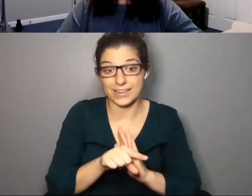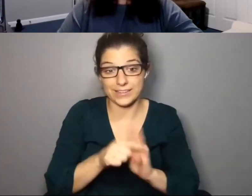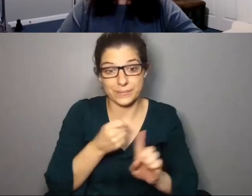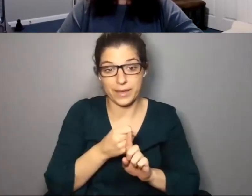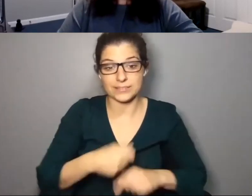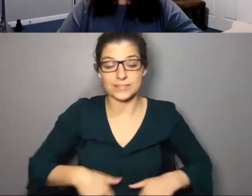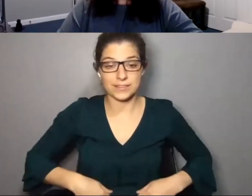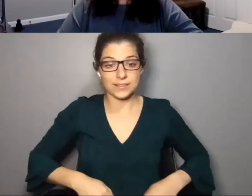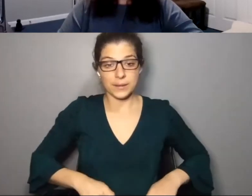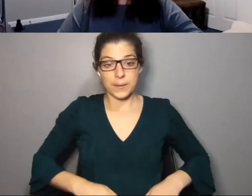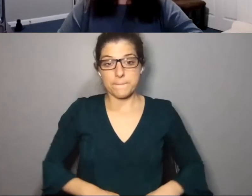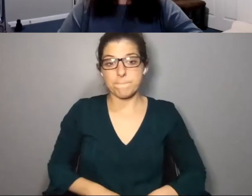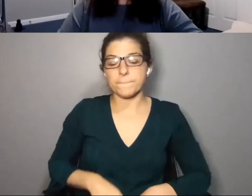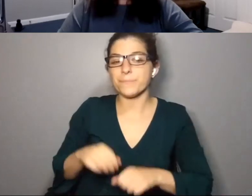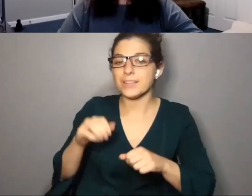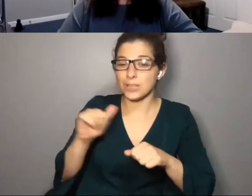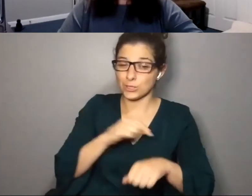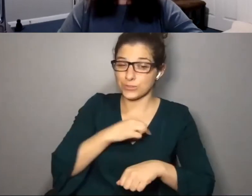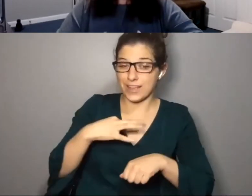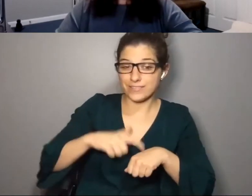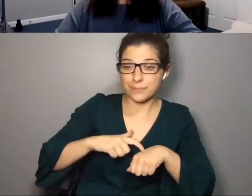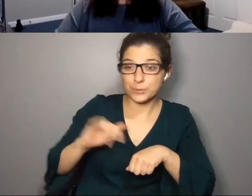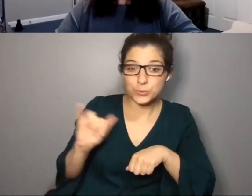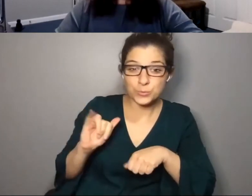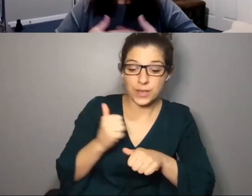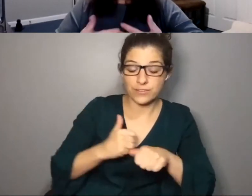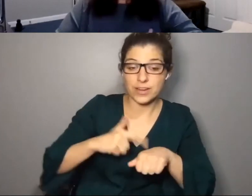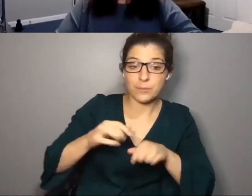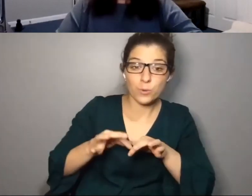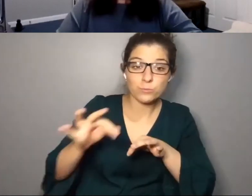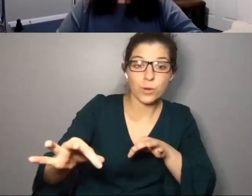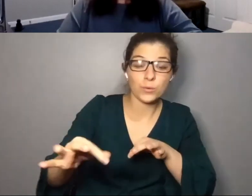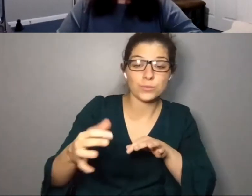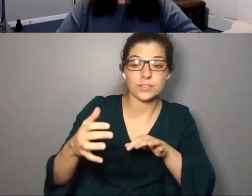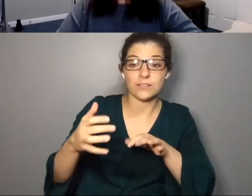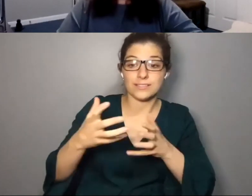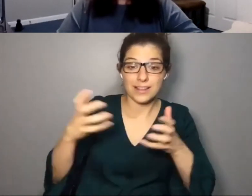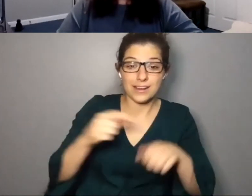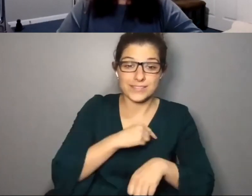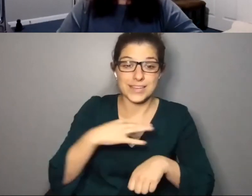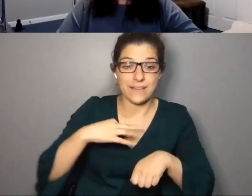that has a huge impact, a negative one. >> TAMARA KESHECKI: It's also staff time, right? Every time you postpone,